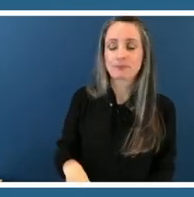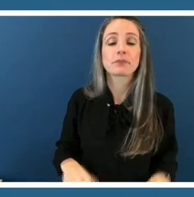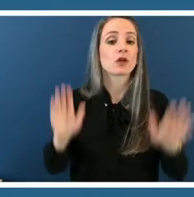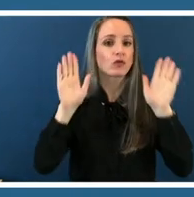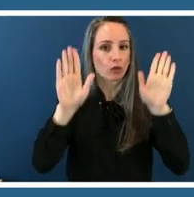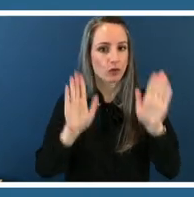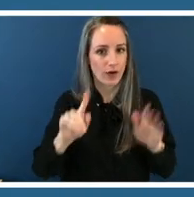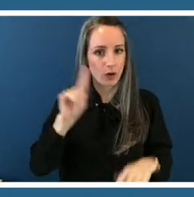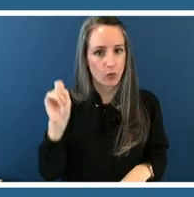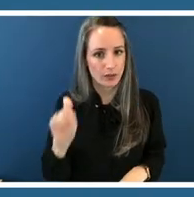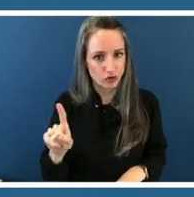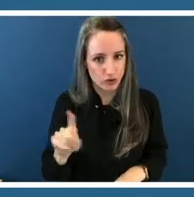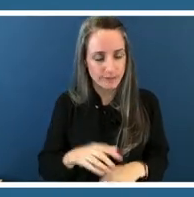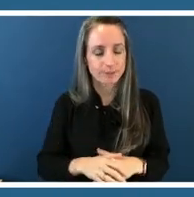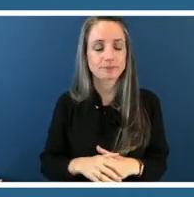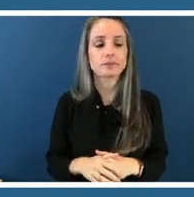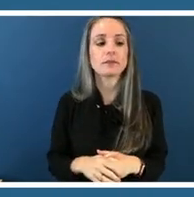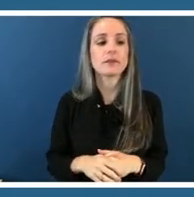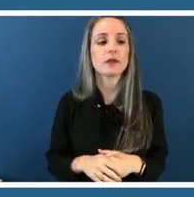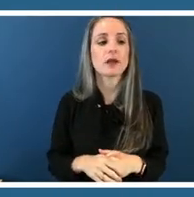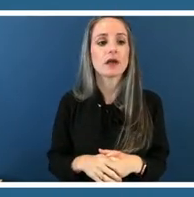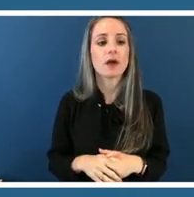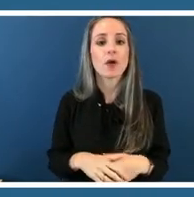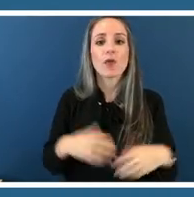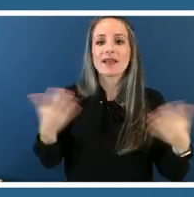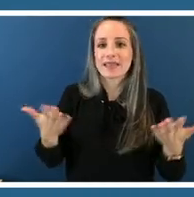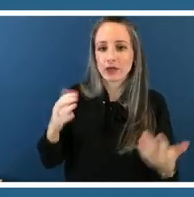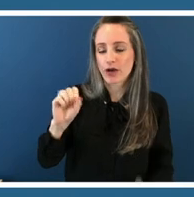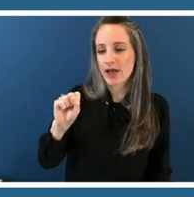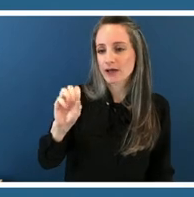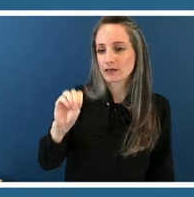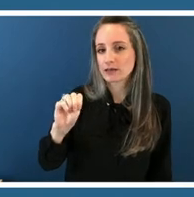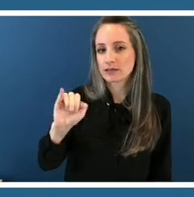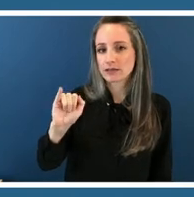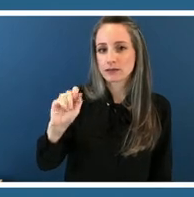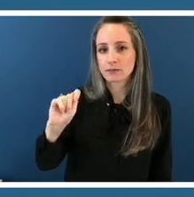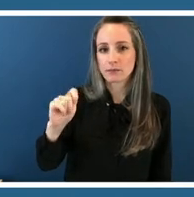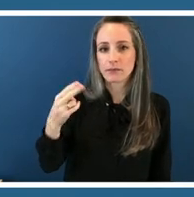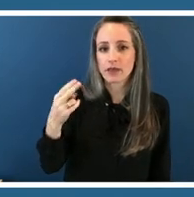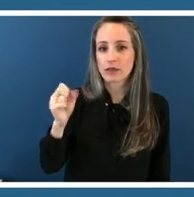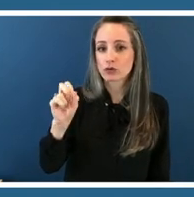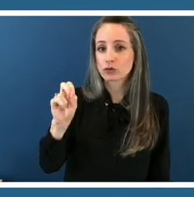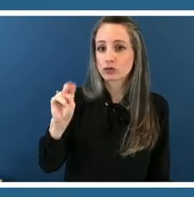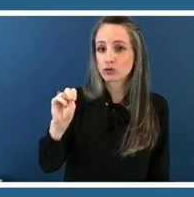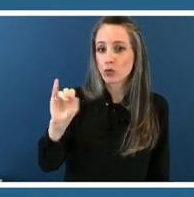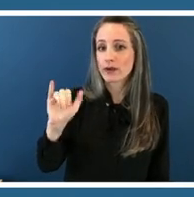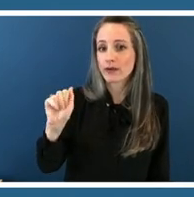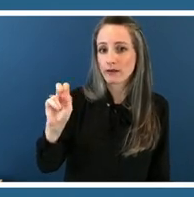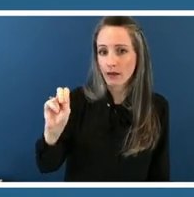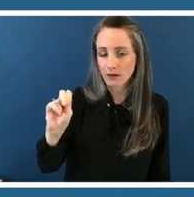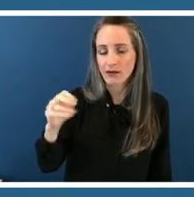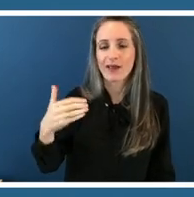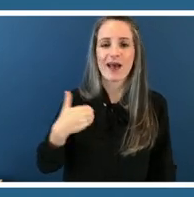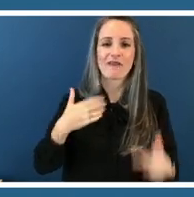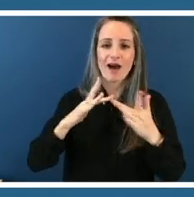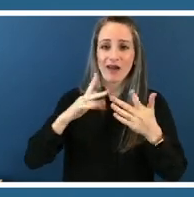let me see well at the smithsonian we um we have an online platform called